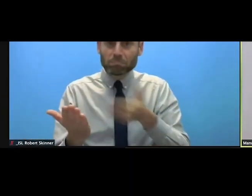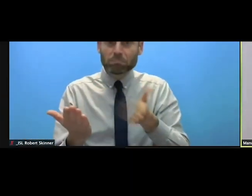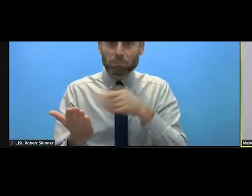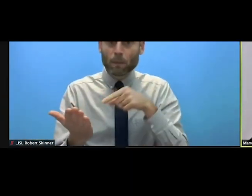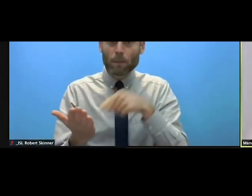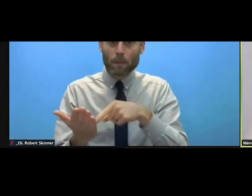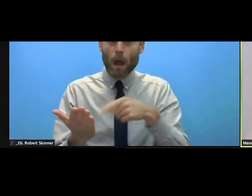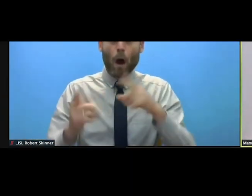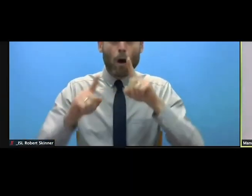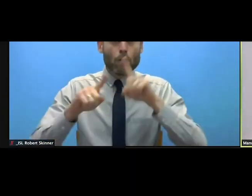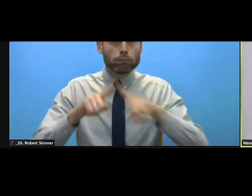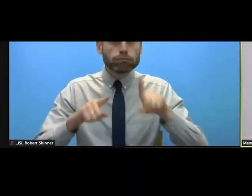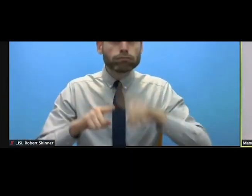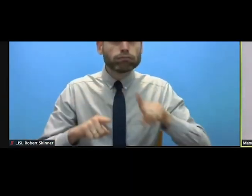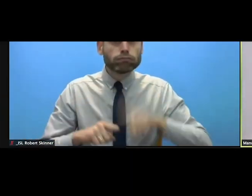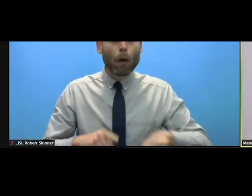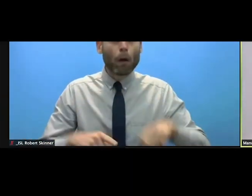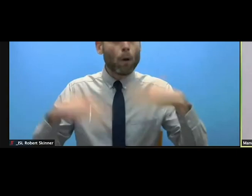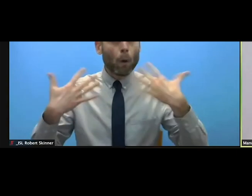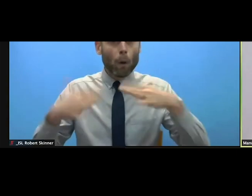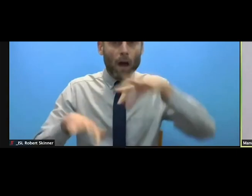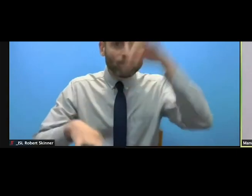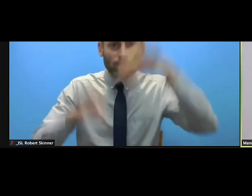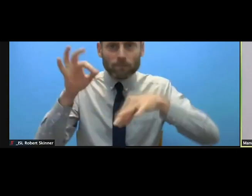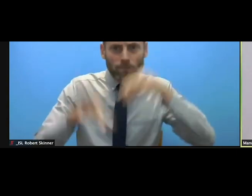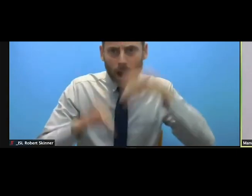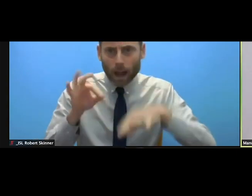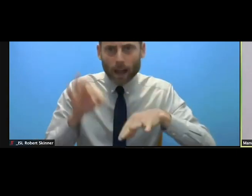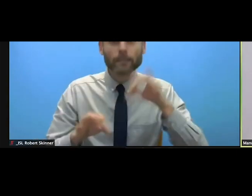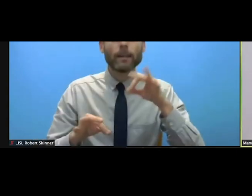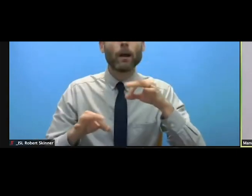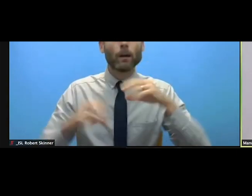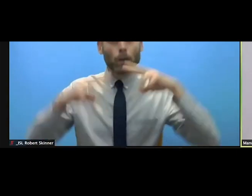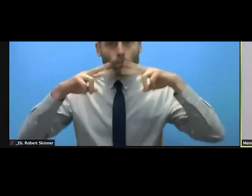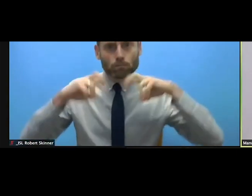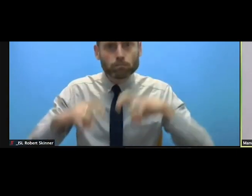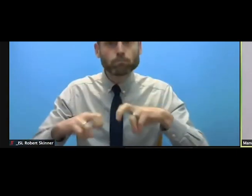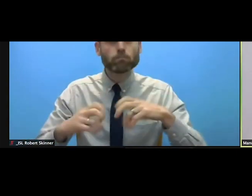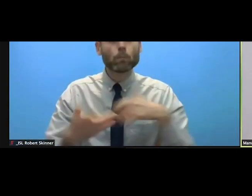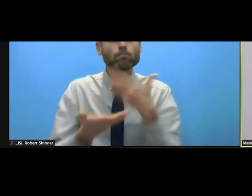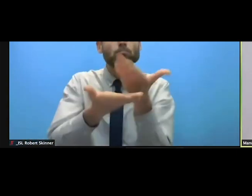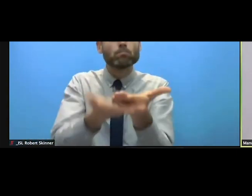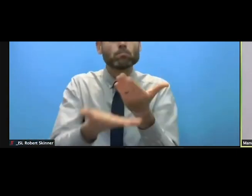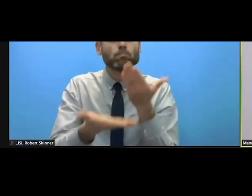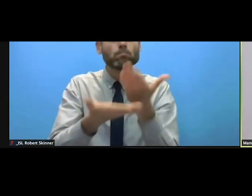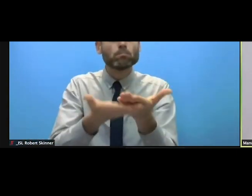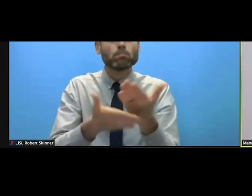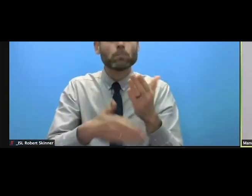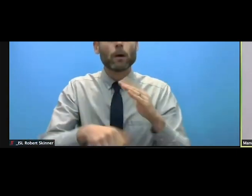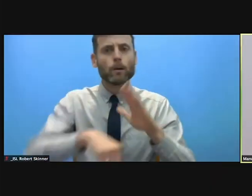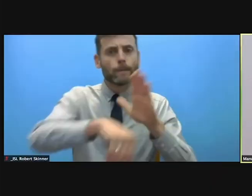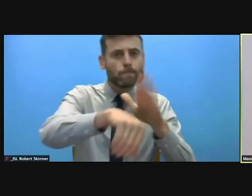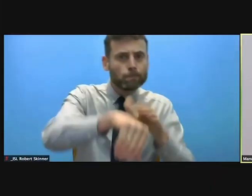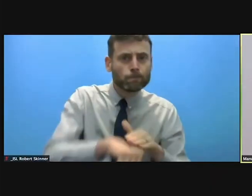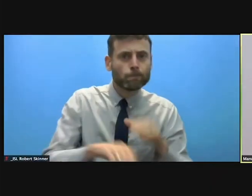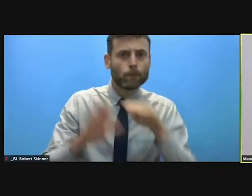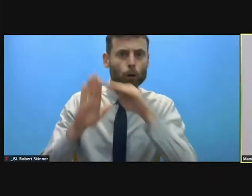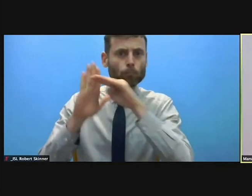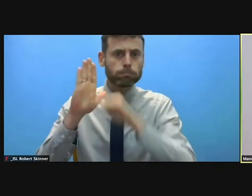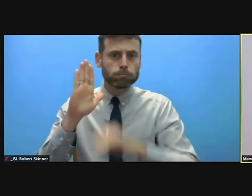its findings. So this is the second event. And thirdly we are on the eve of tomorrow's launch